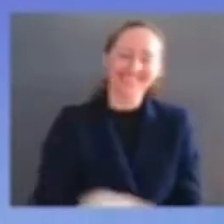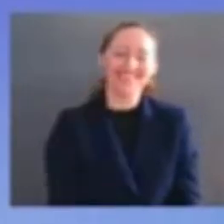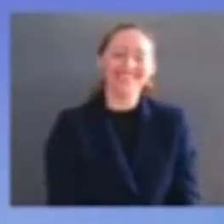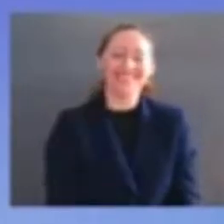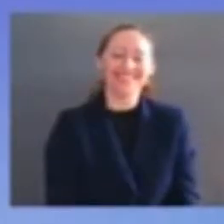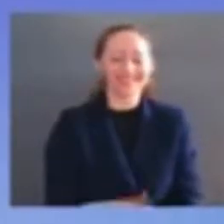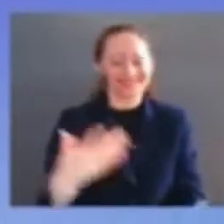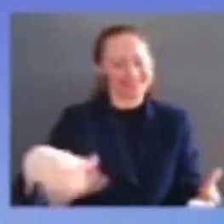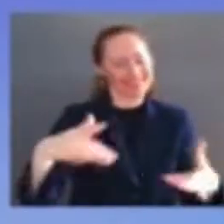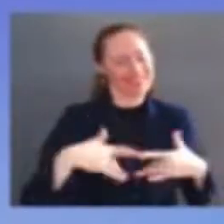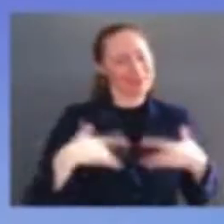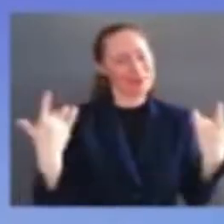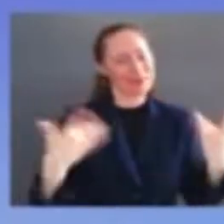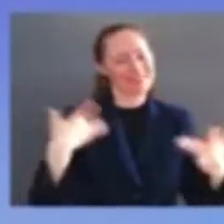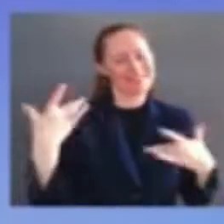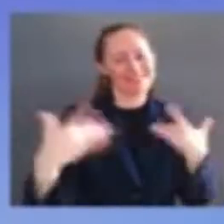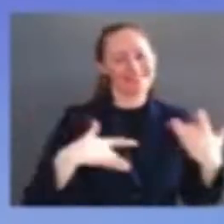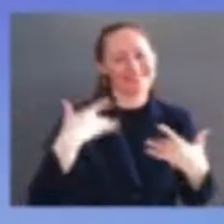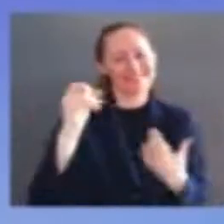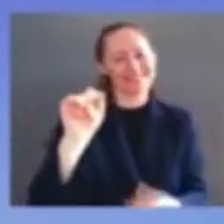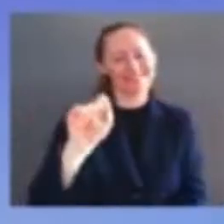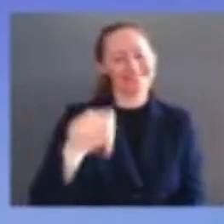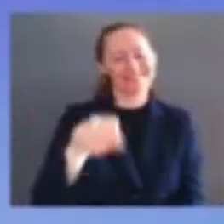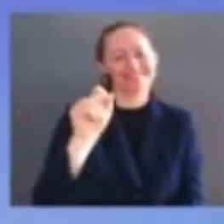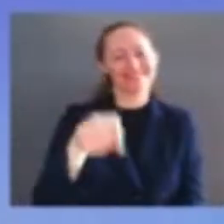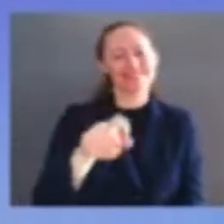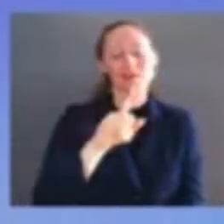than being your mother i love you very much